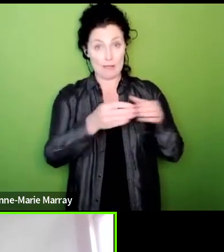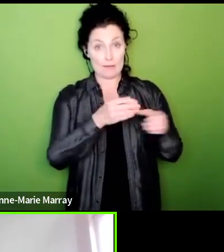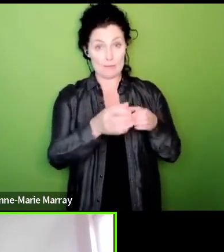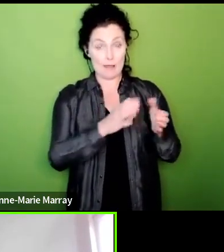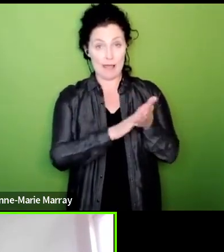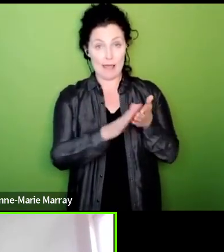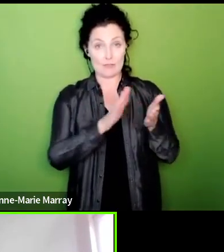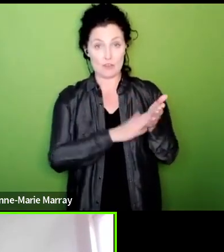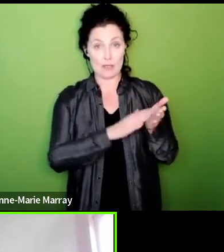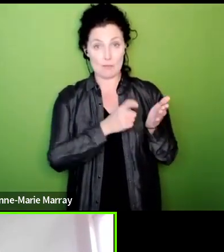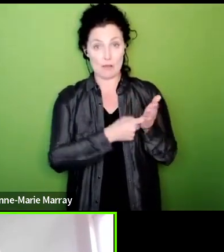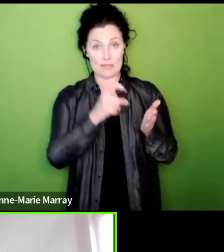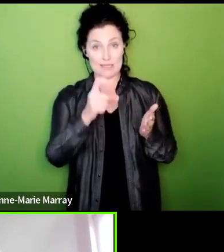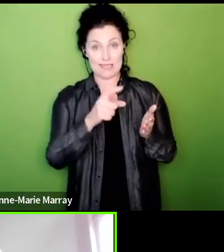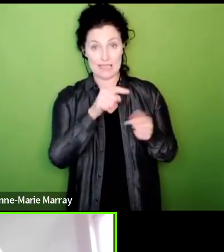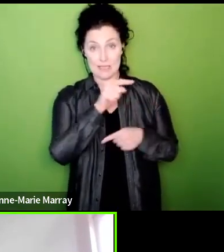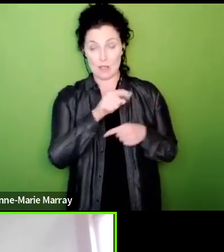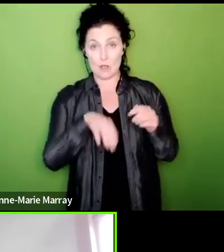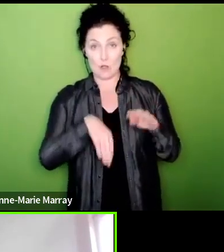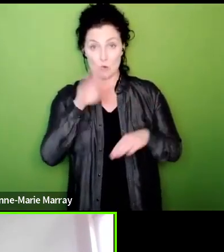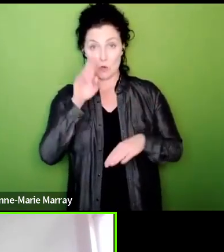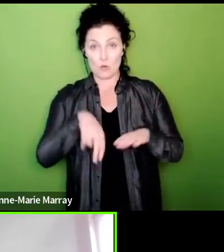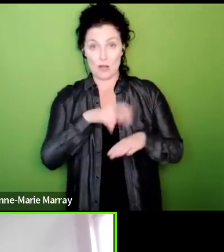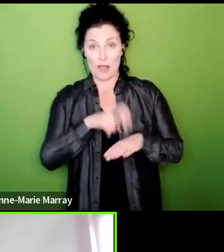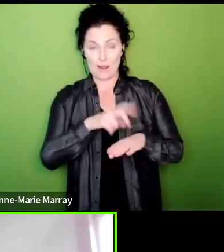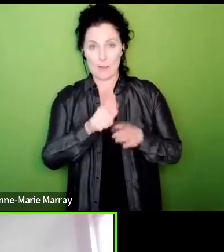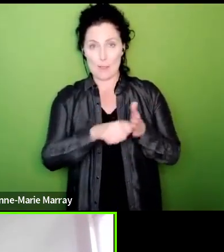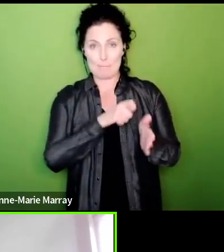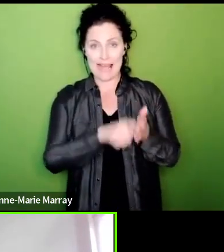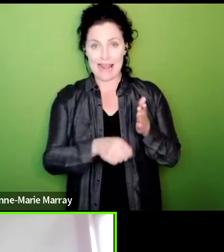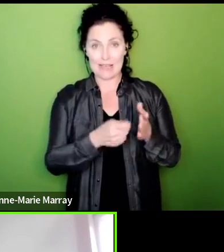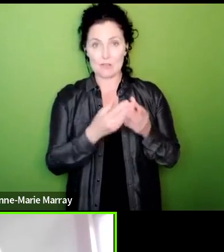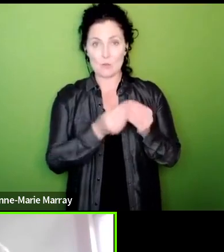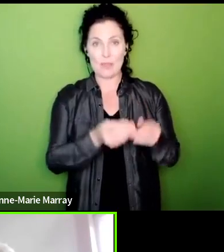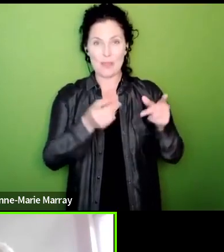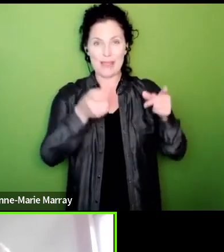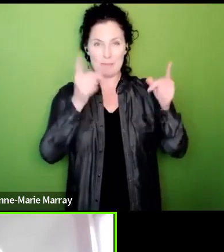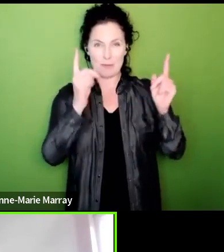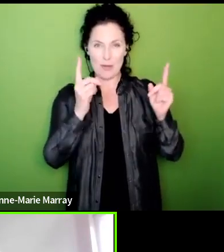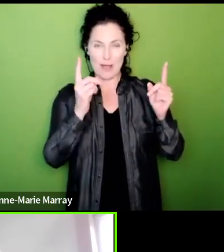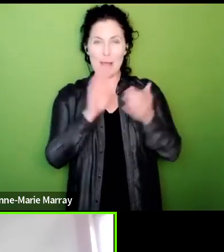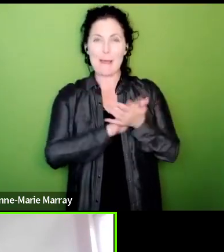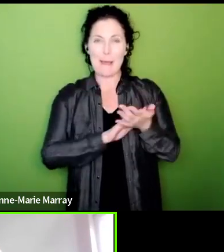Northern Ireland our ballot is with HMRC as an employer and therefore the threshold covers us